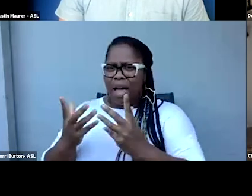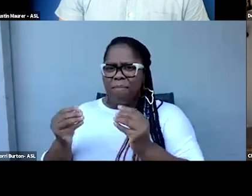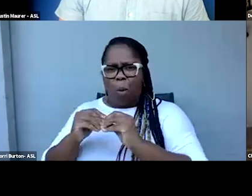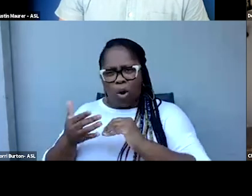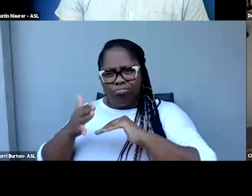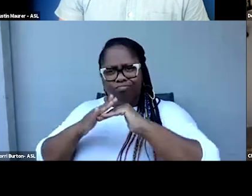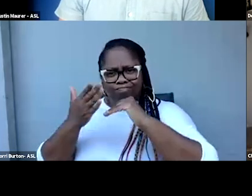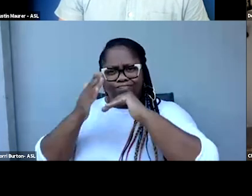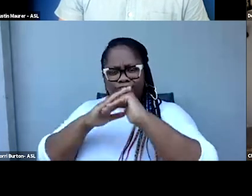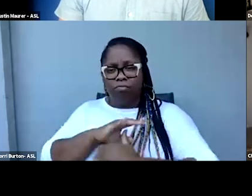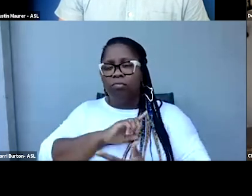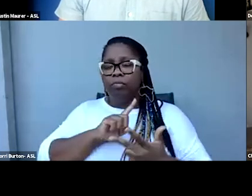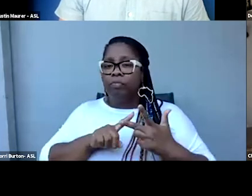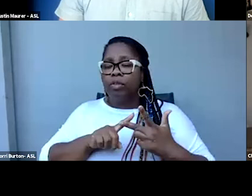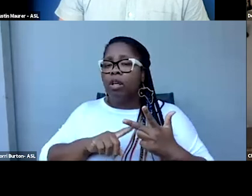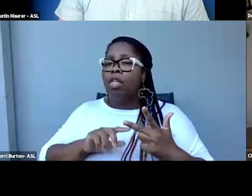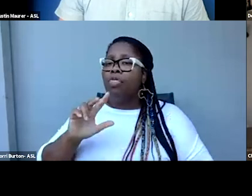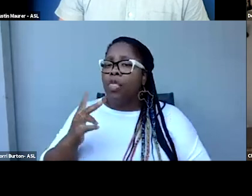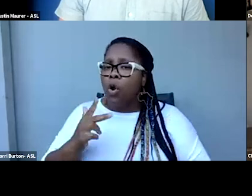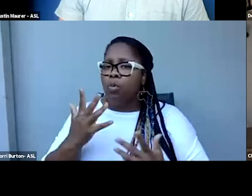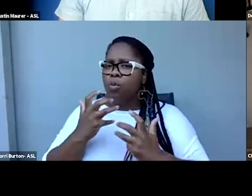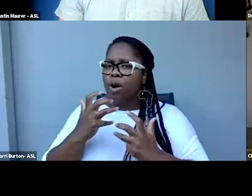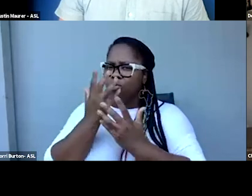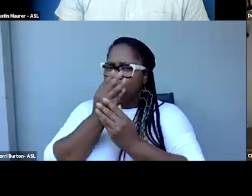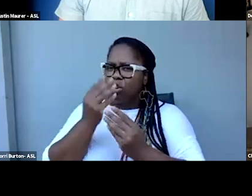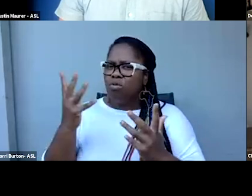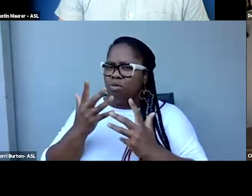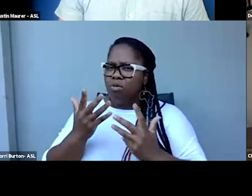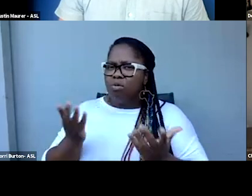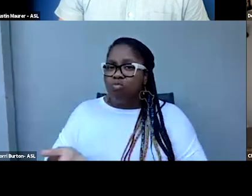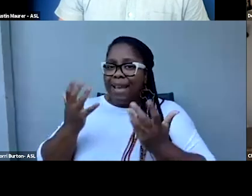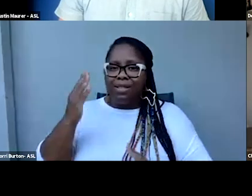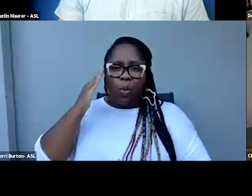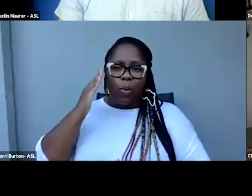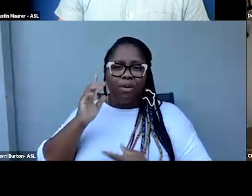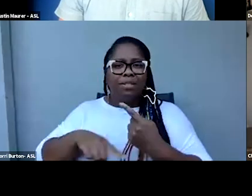Third, want to increase awareness of accessibility resources available to festivals.